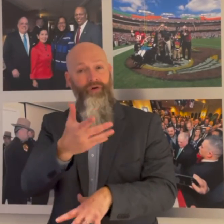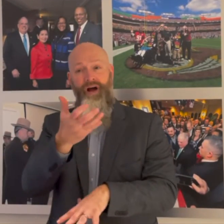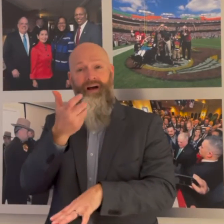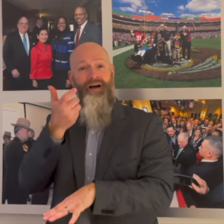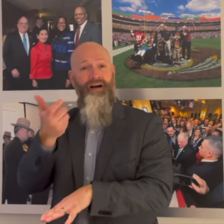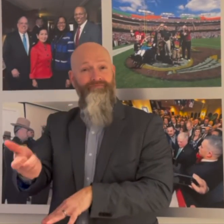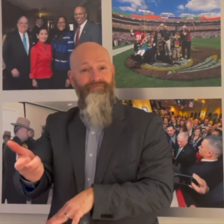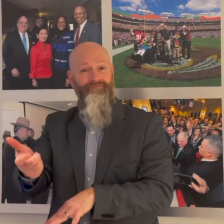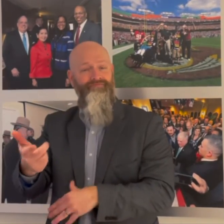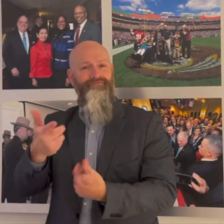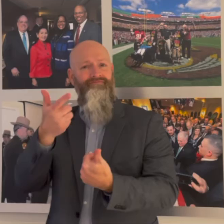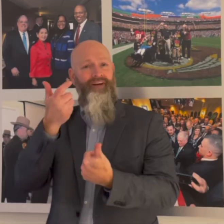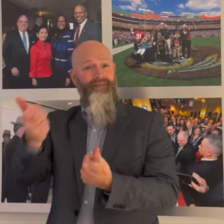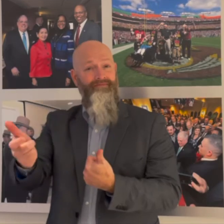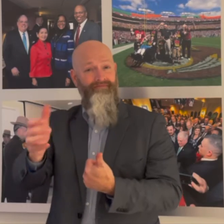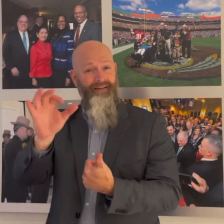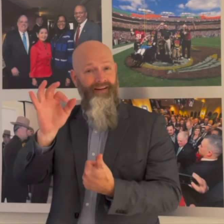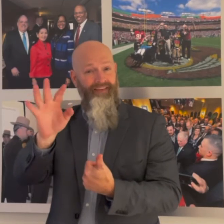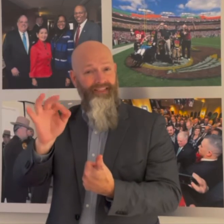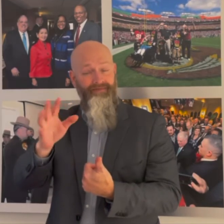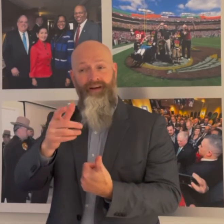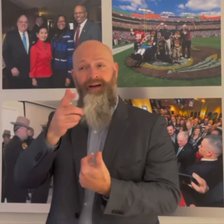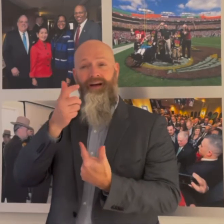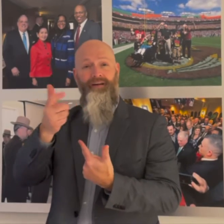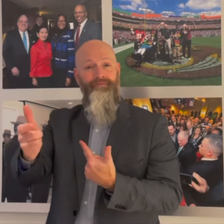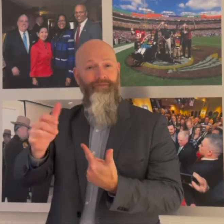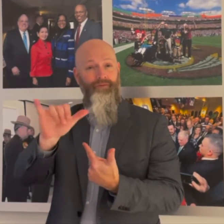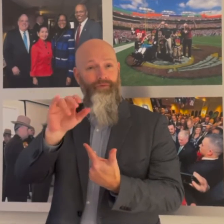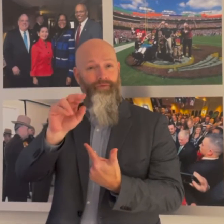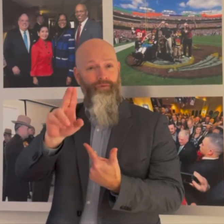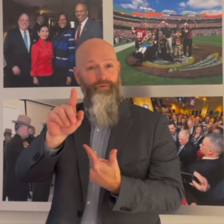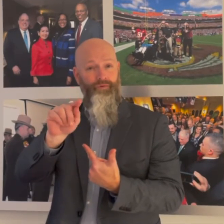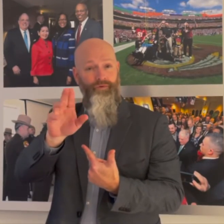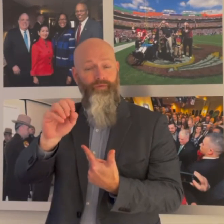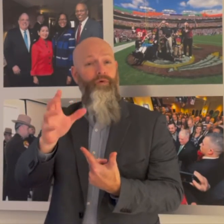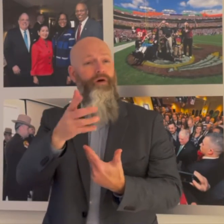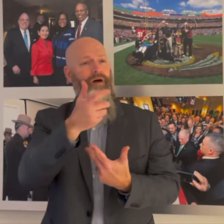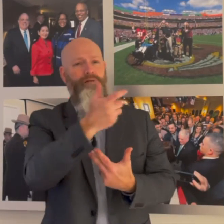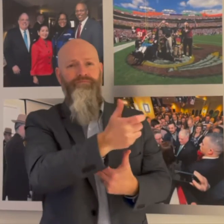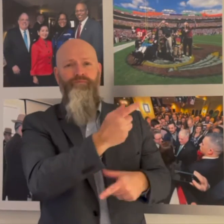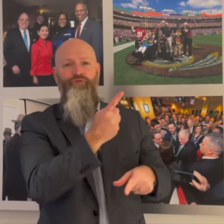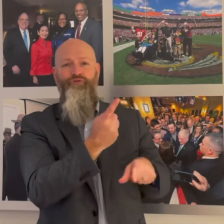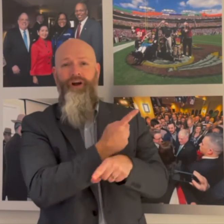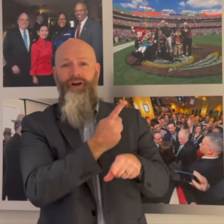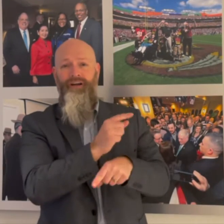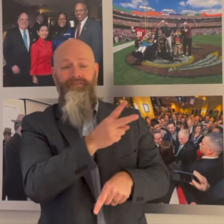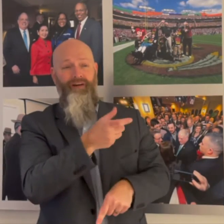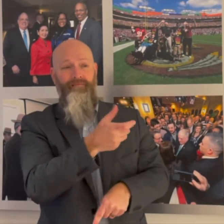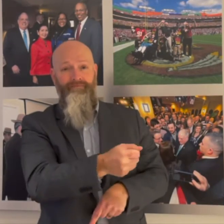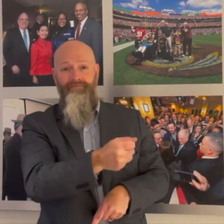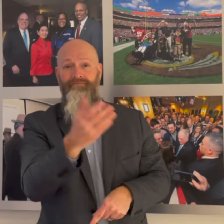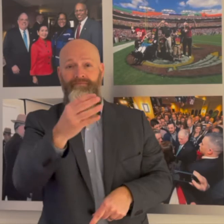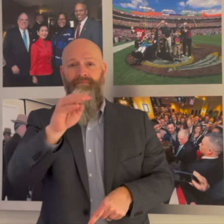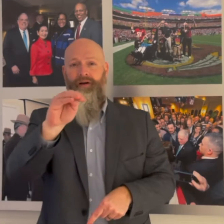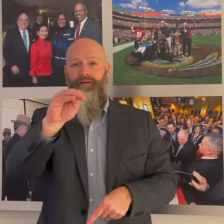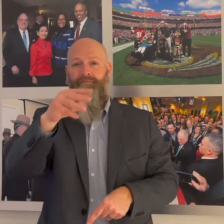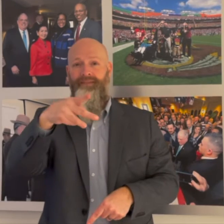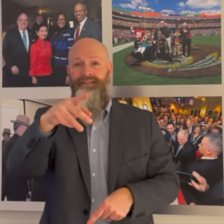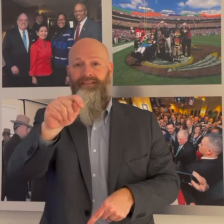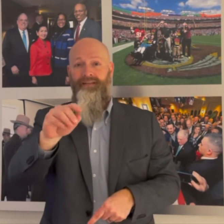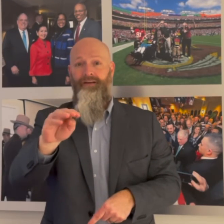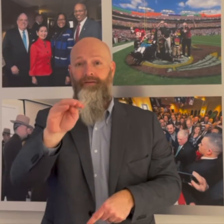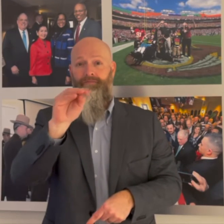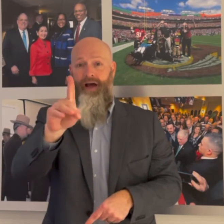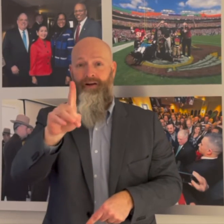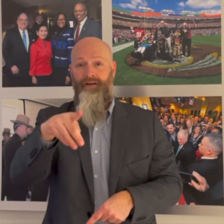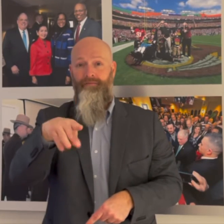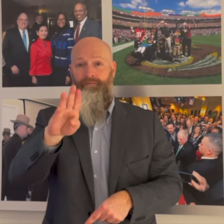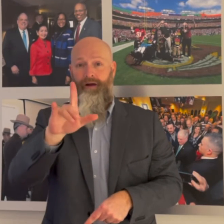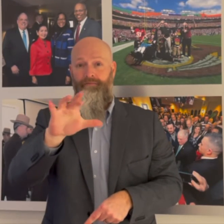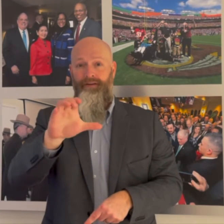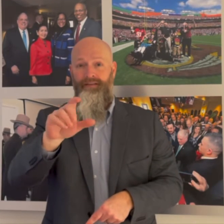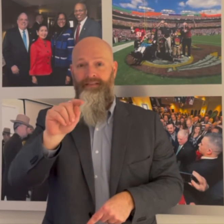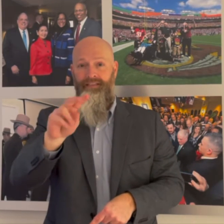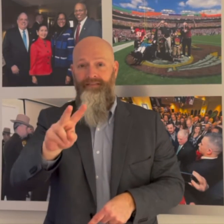You can watch the address via Facebook, Youtube, or on TV on the Maryland Public Television (MPT).